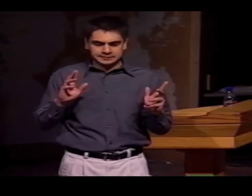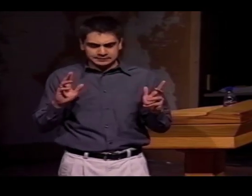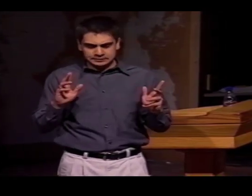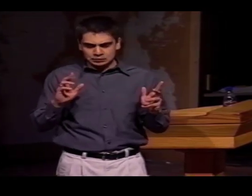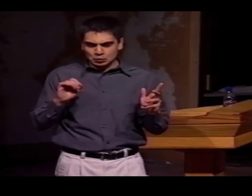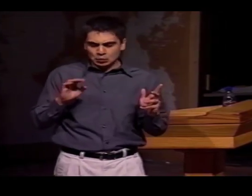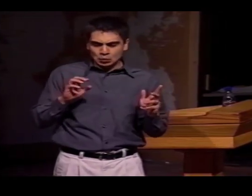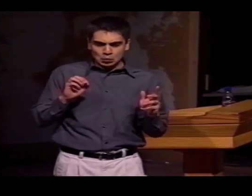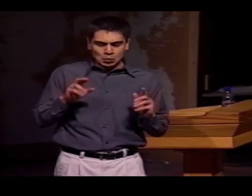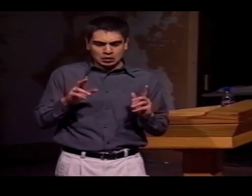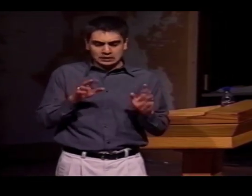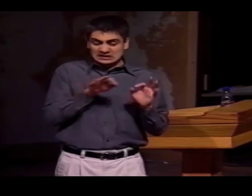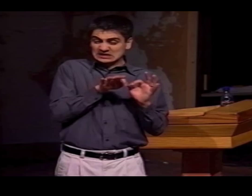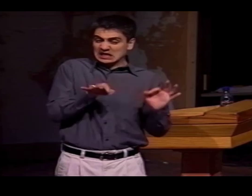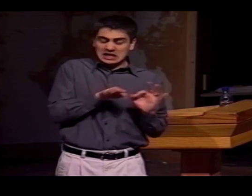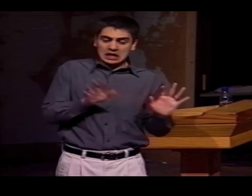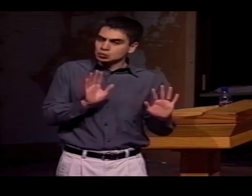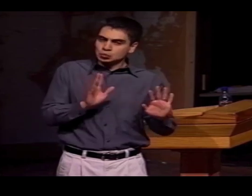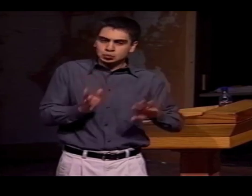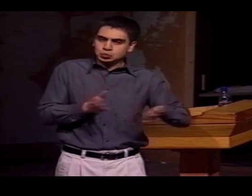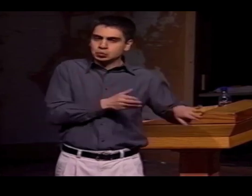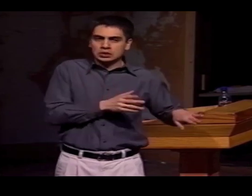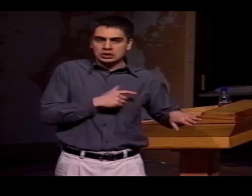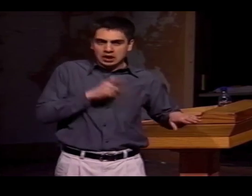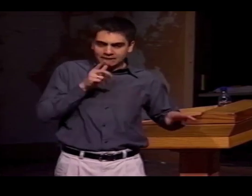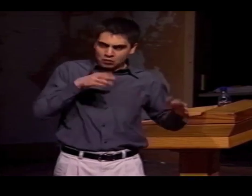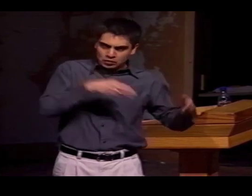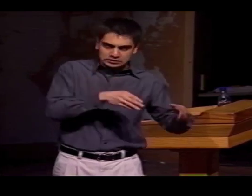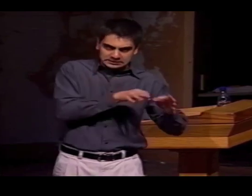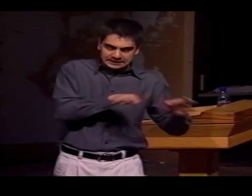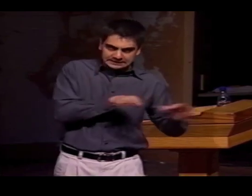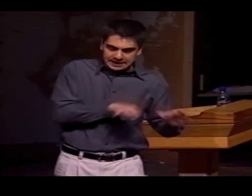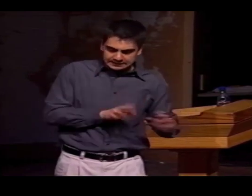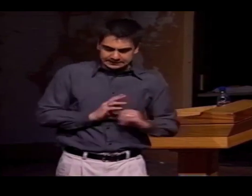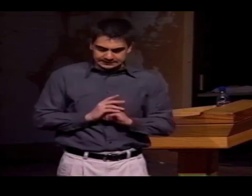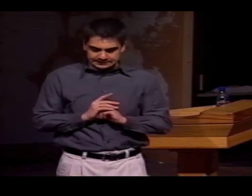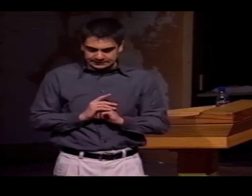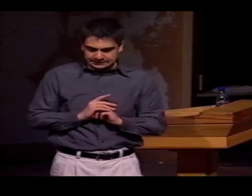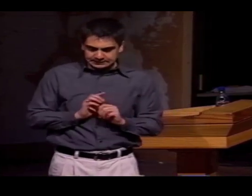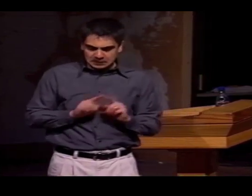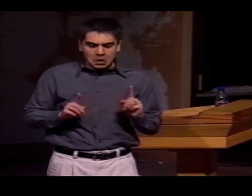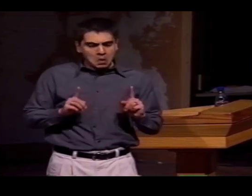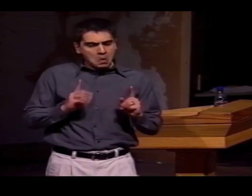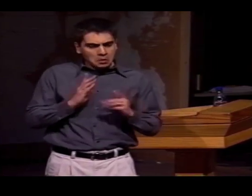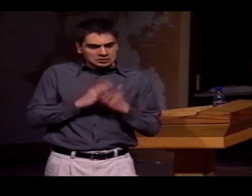THERE ARE SOME PHONOLOGICAL DIFFERENCES, SYNTAX ASIDE. WE AREN'T TALKING ABOUT SYNTAX RIGHT NOW,